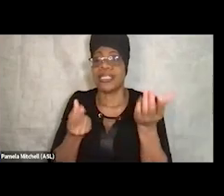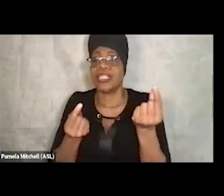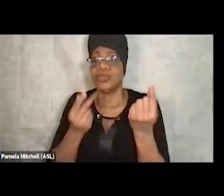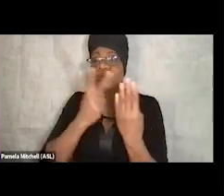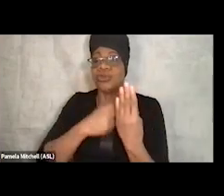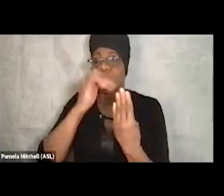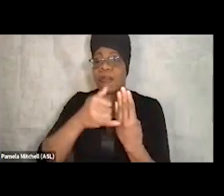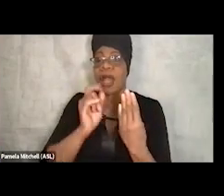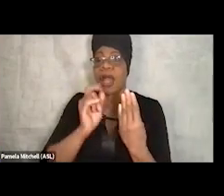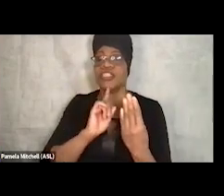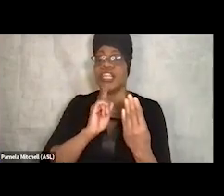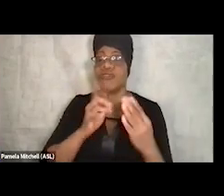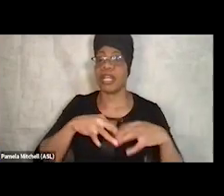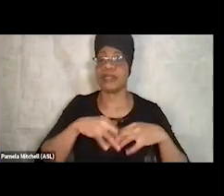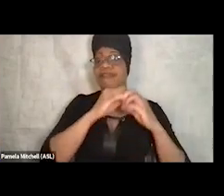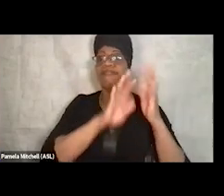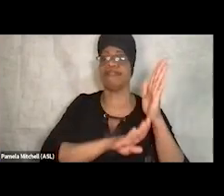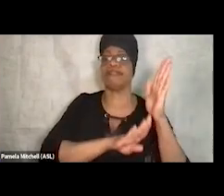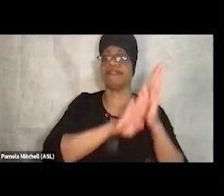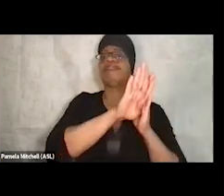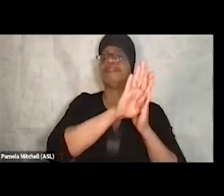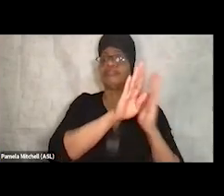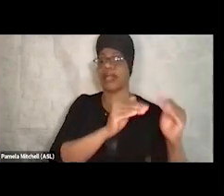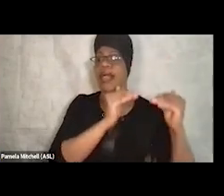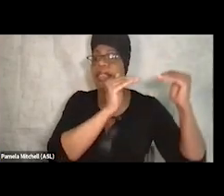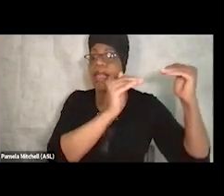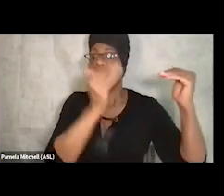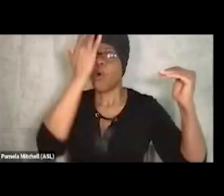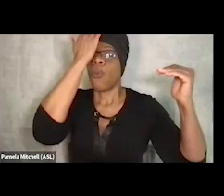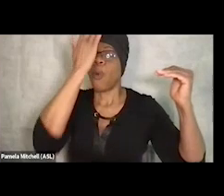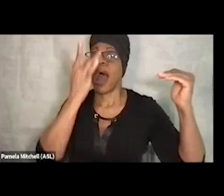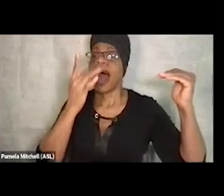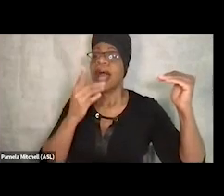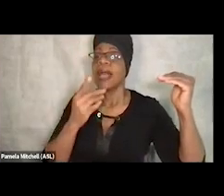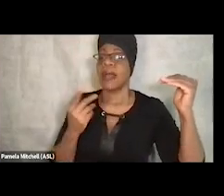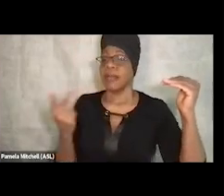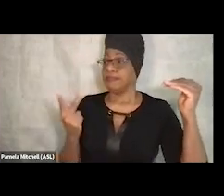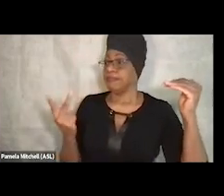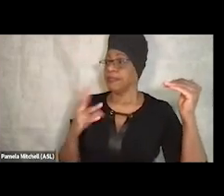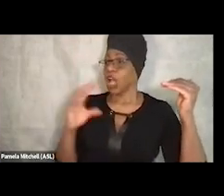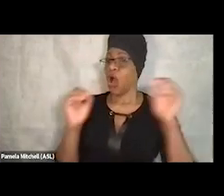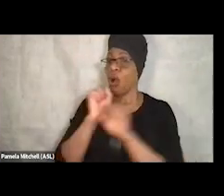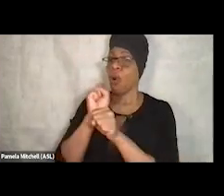into the next level simply because we were willing to kind of stay a little bit longer